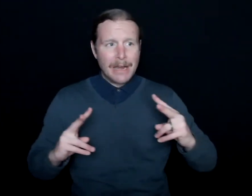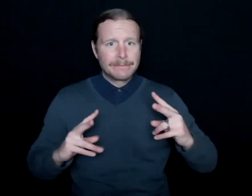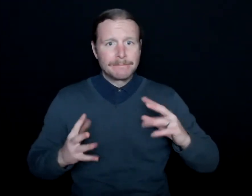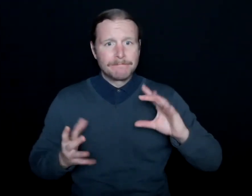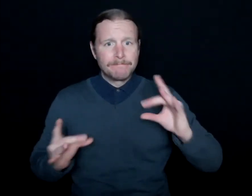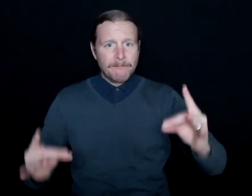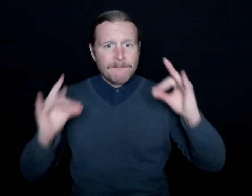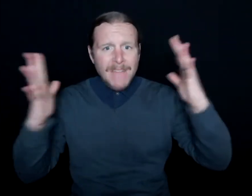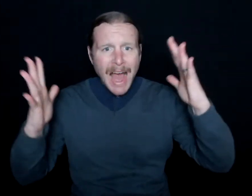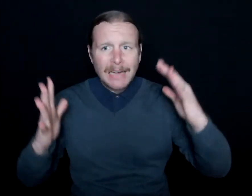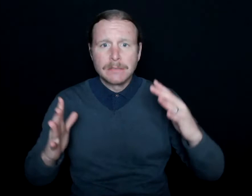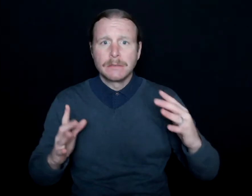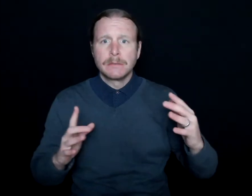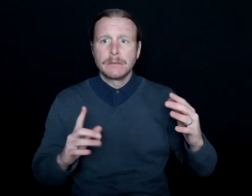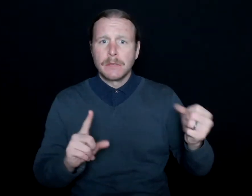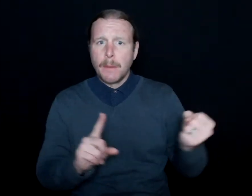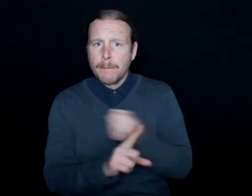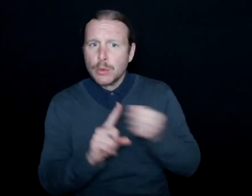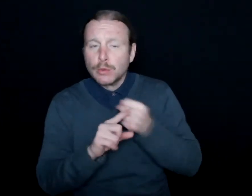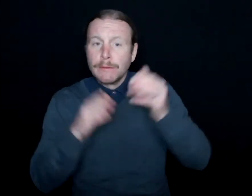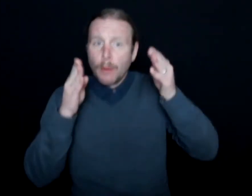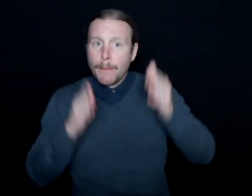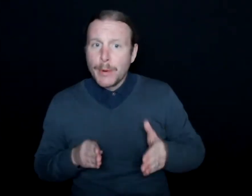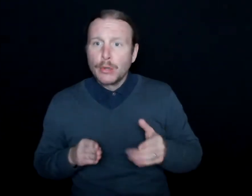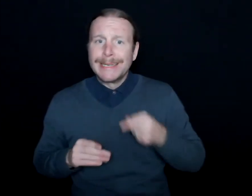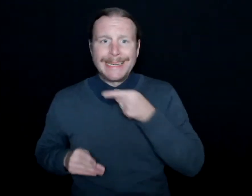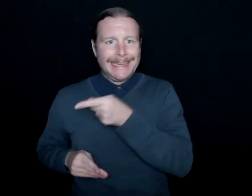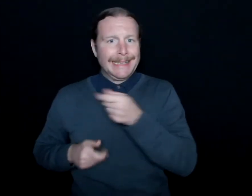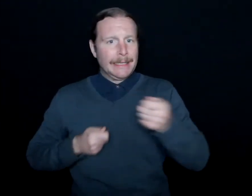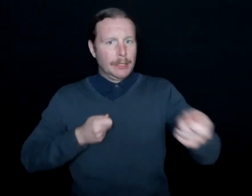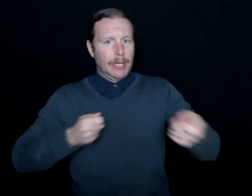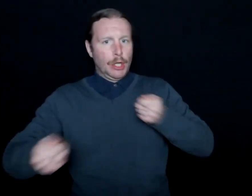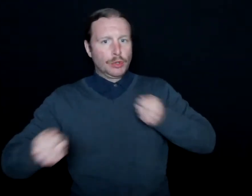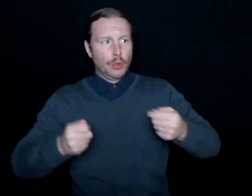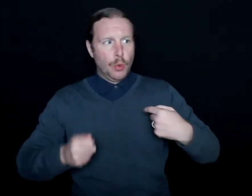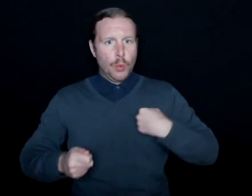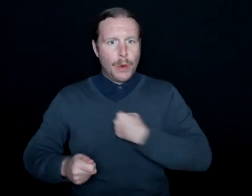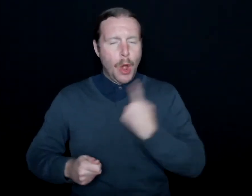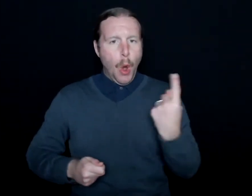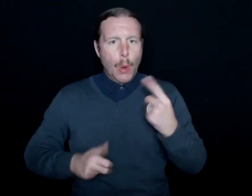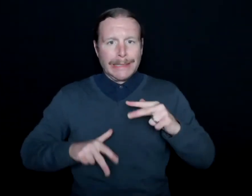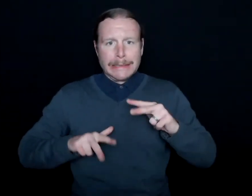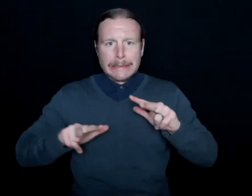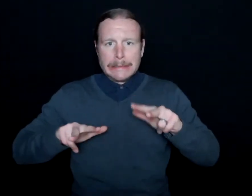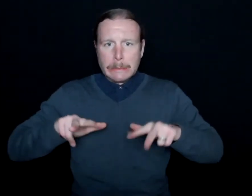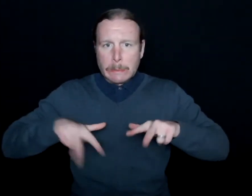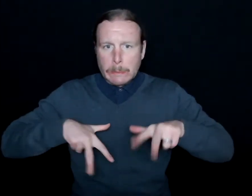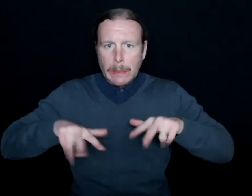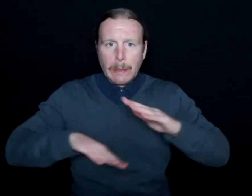and turbulent individual, we were always walking on eggshells, that sort of thing.